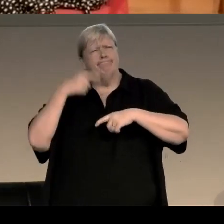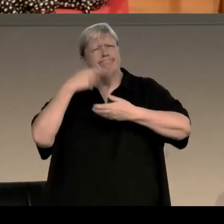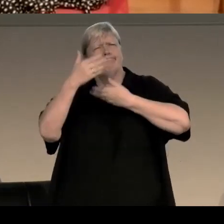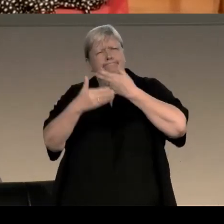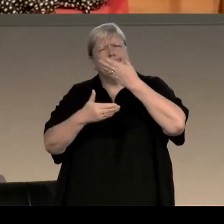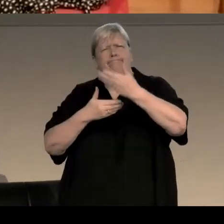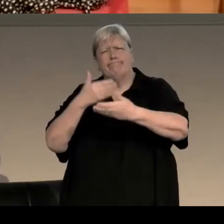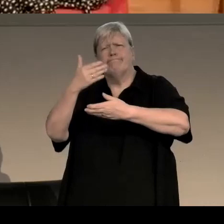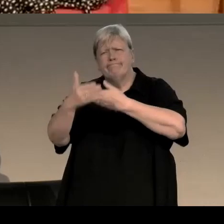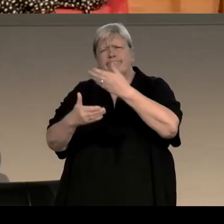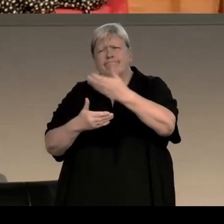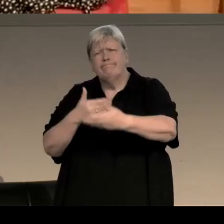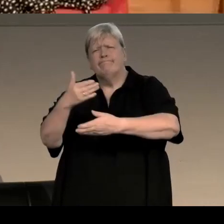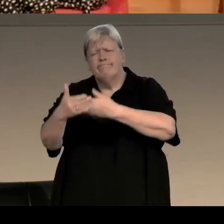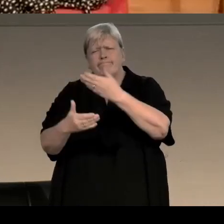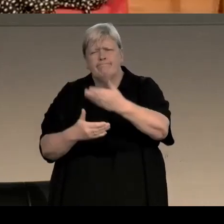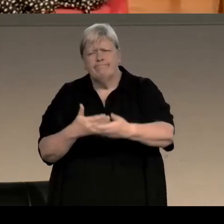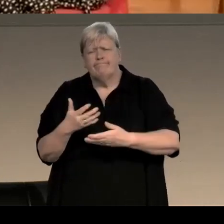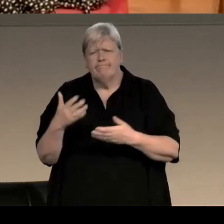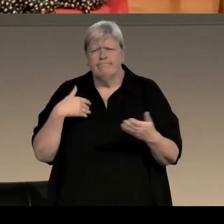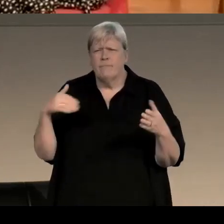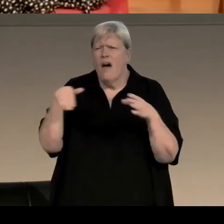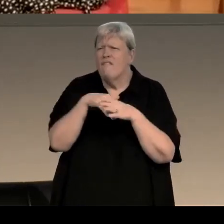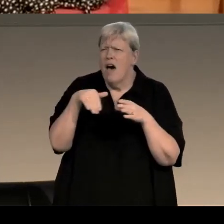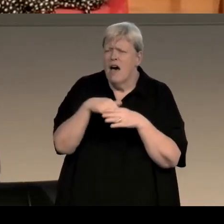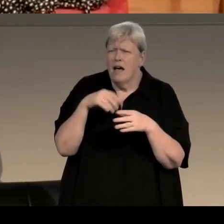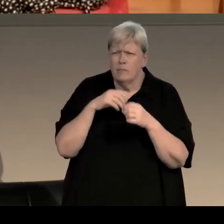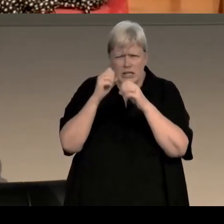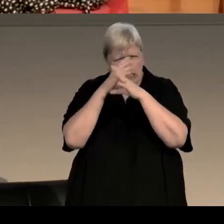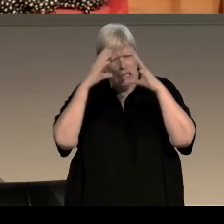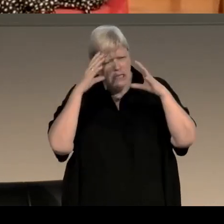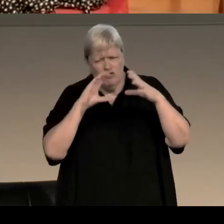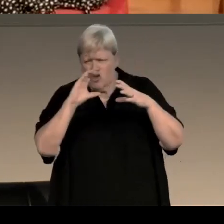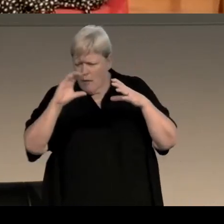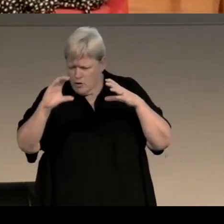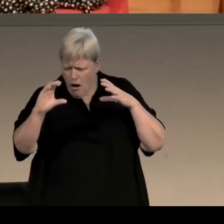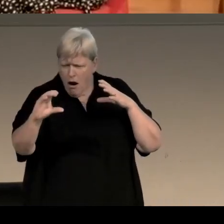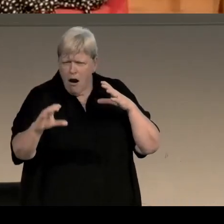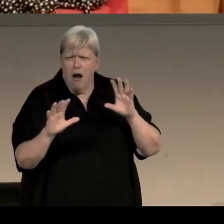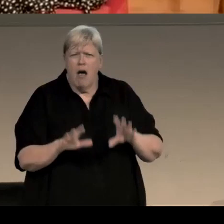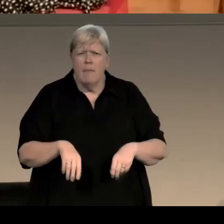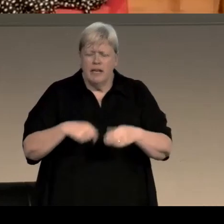and I used to use file cards, I'd have a file card for each scene in each chapter, and start at the beginning and work my way through now.